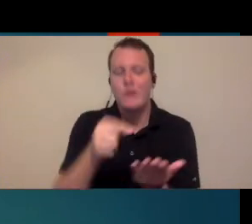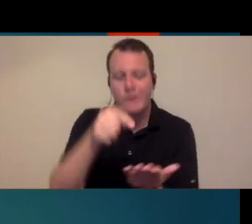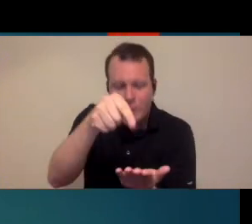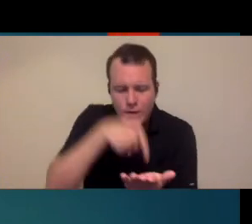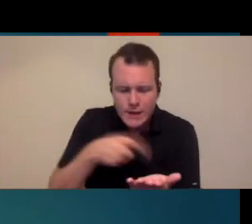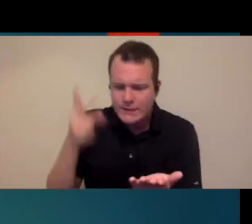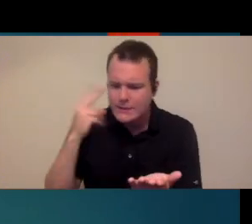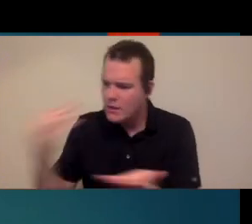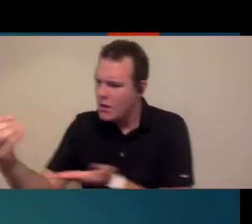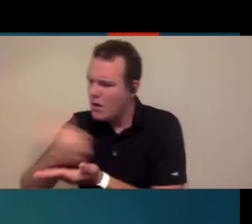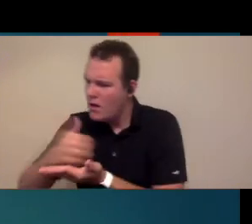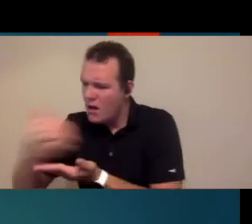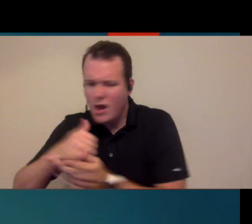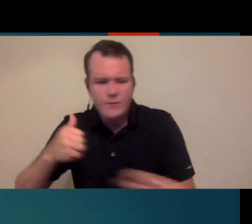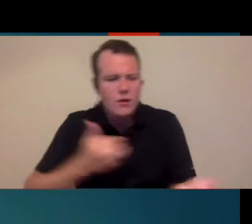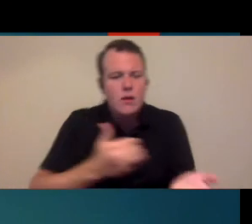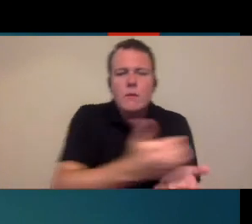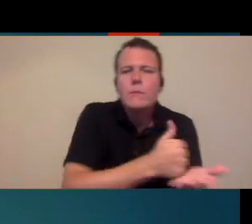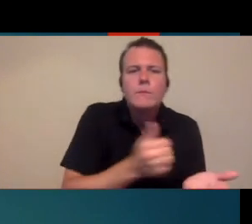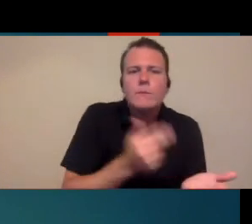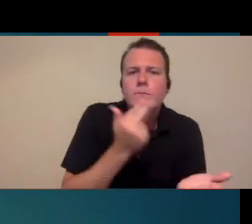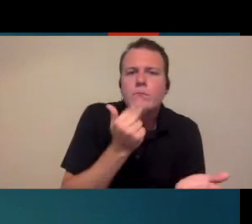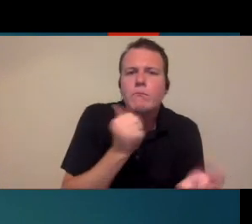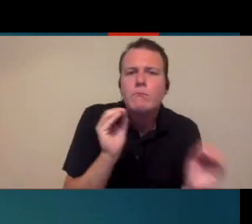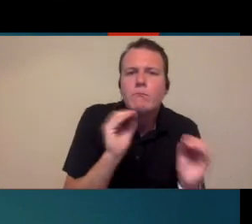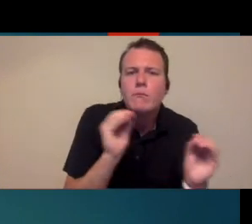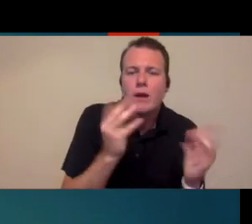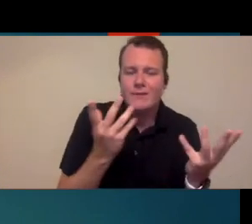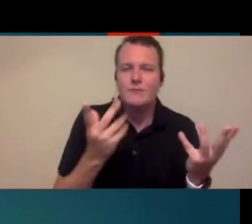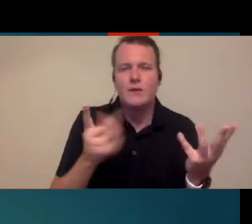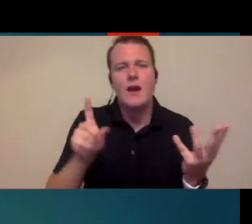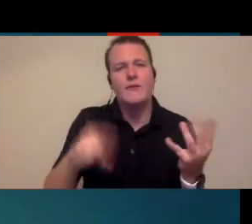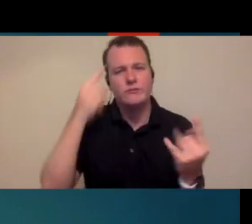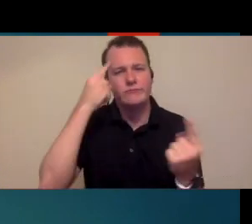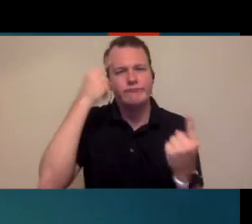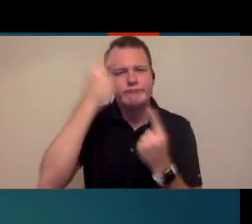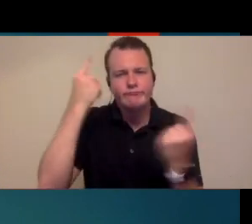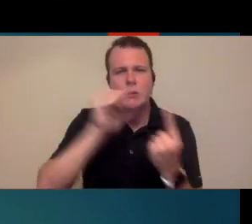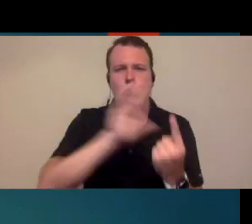that on the books so not only do you have to figure out how you're going to schedule them but you're going to have to look at how that compensation is